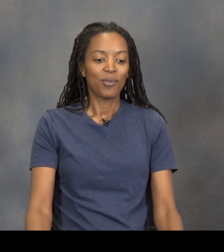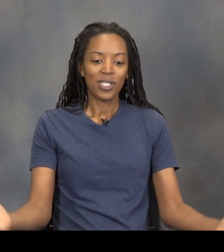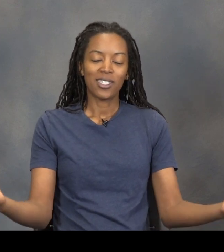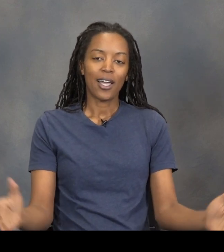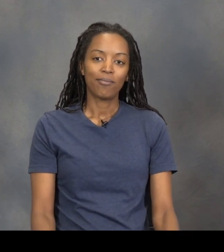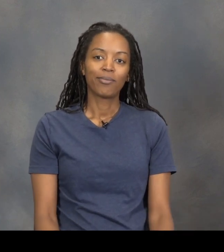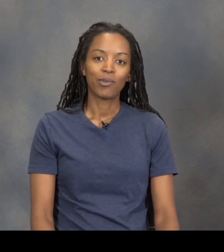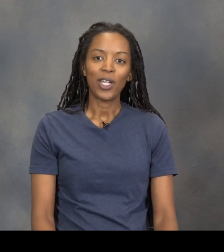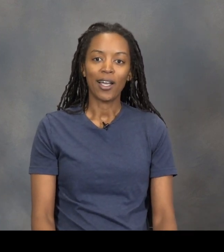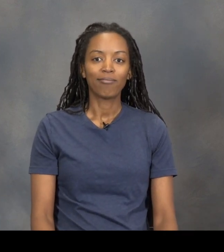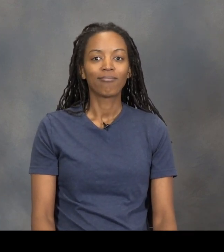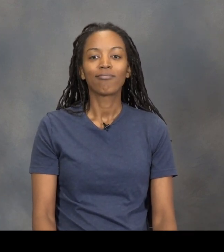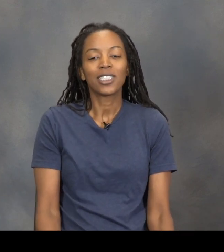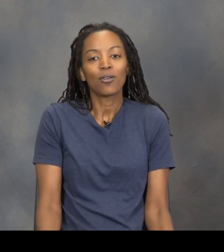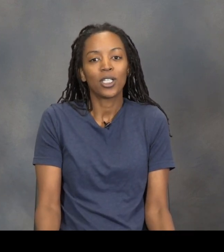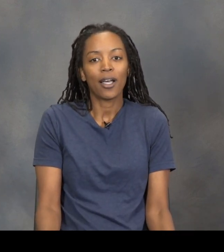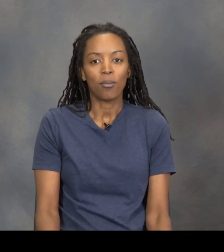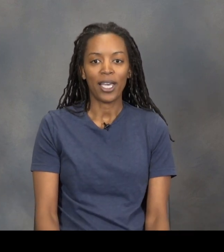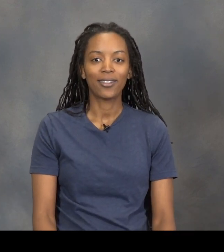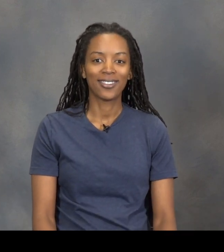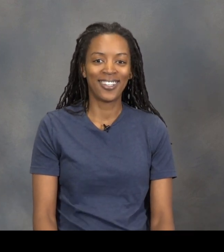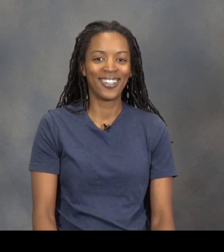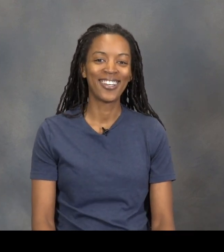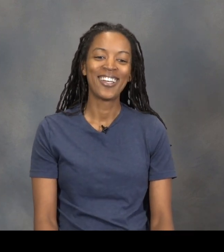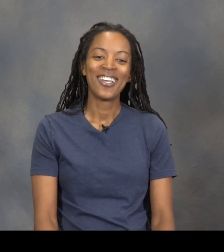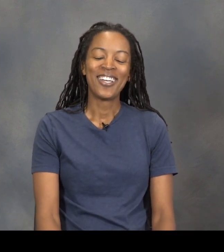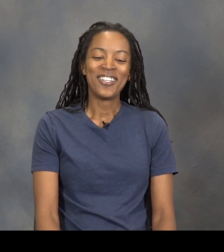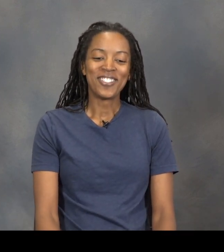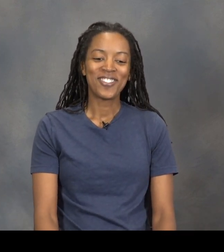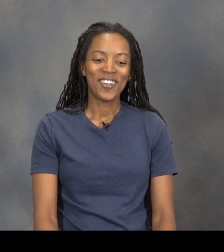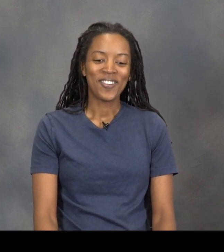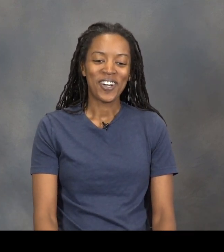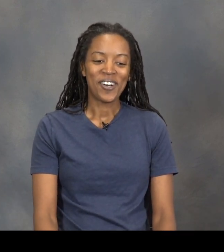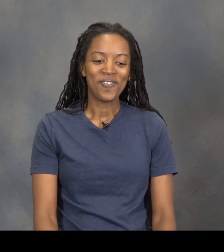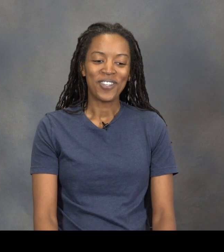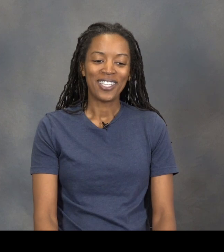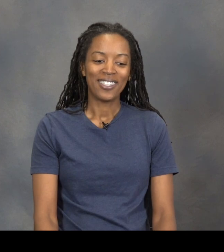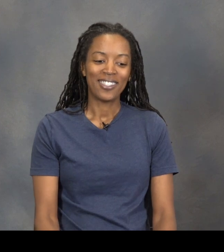decide, why not. Let's go check out the bats. So